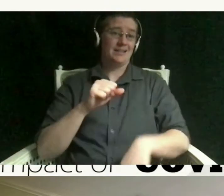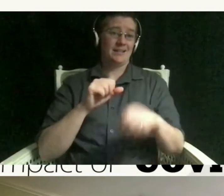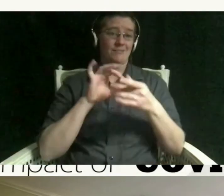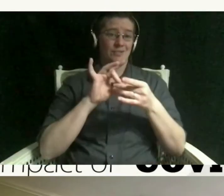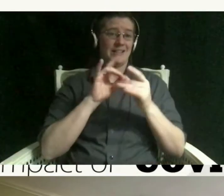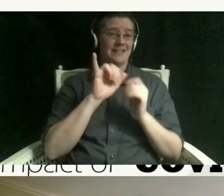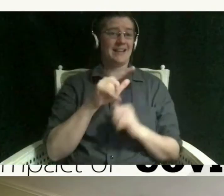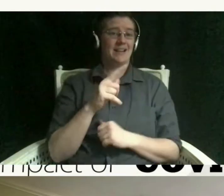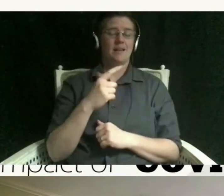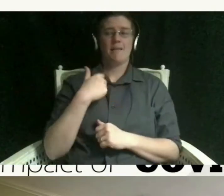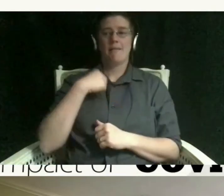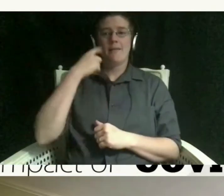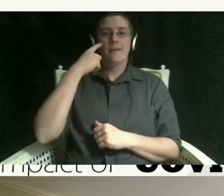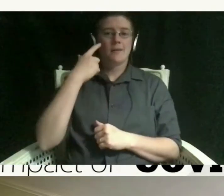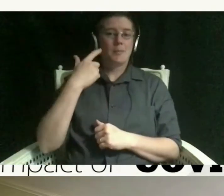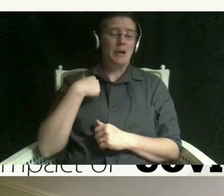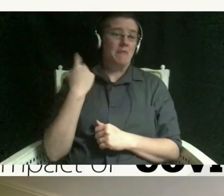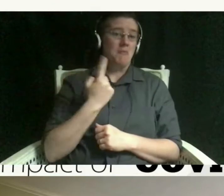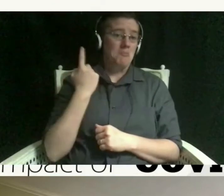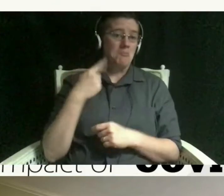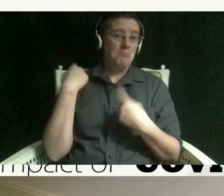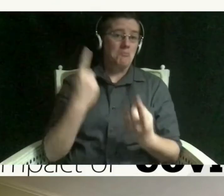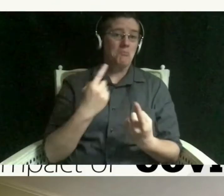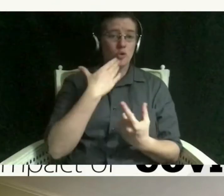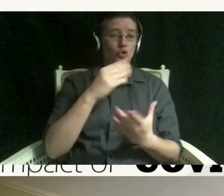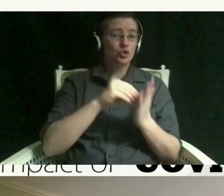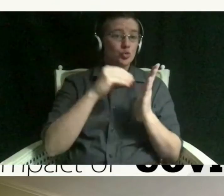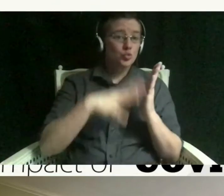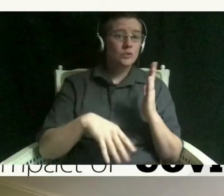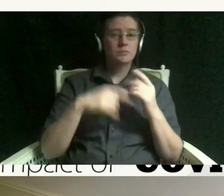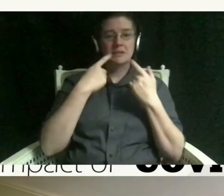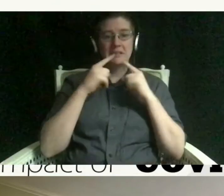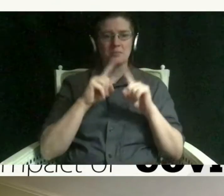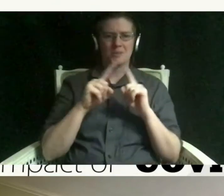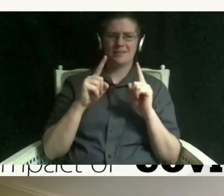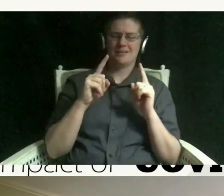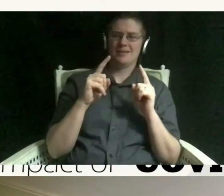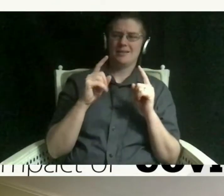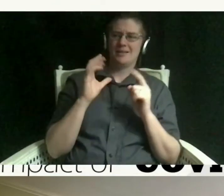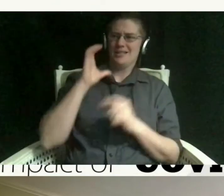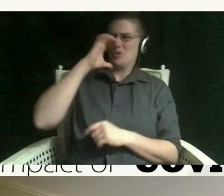i've always been pretty successful but it's been so weird because it's like a double-edged sword